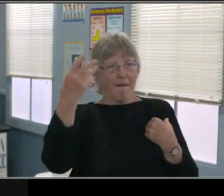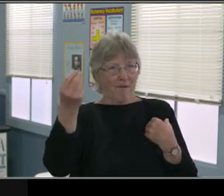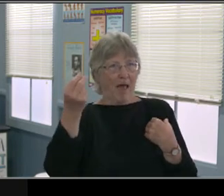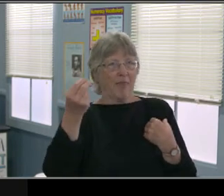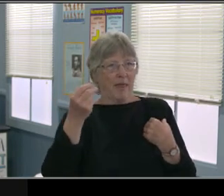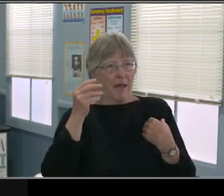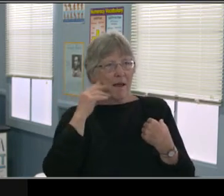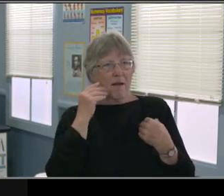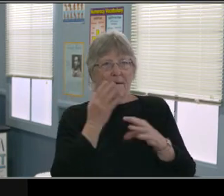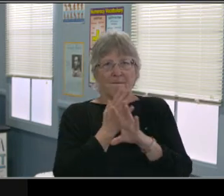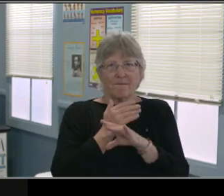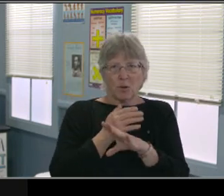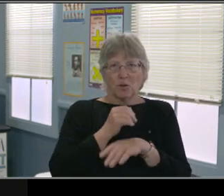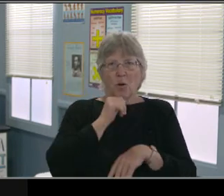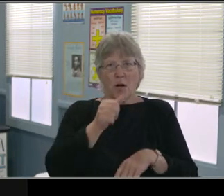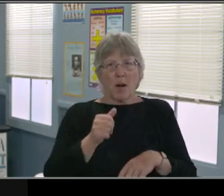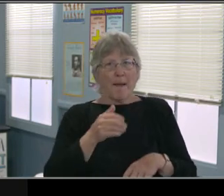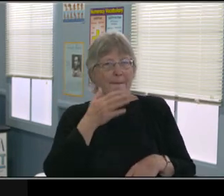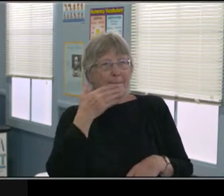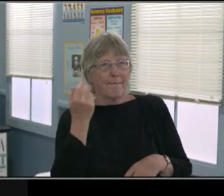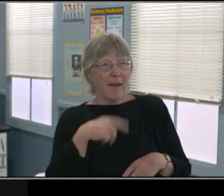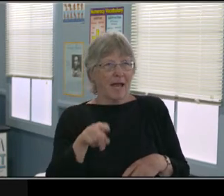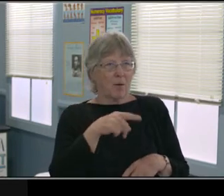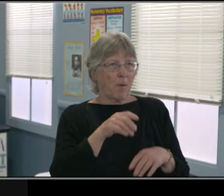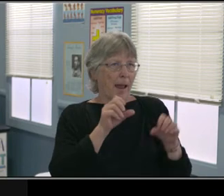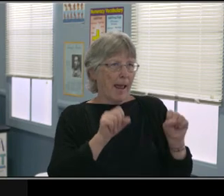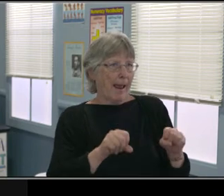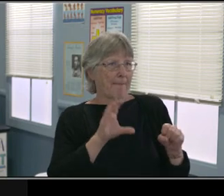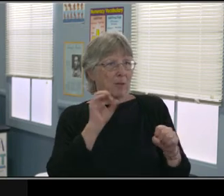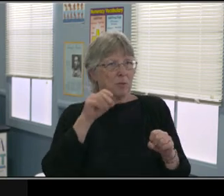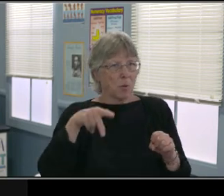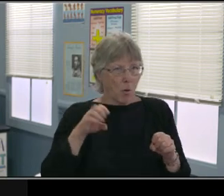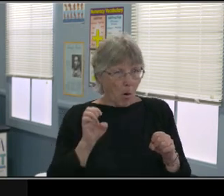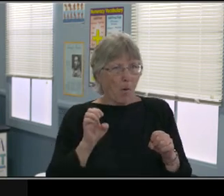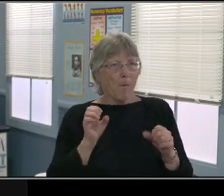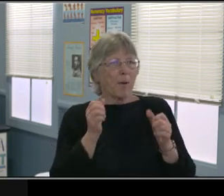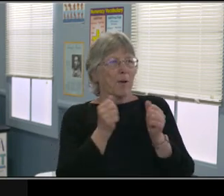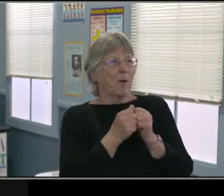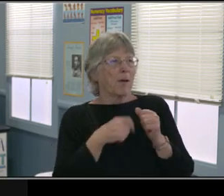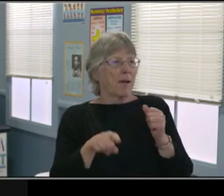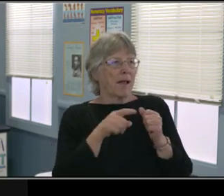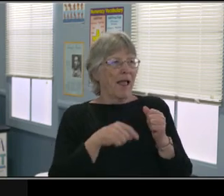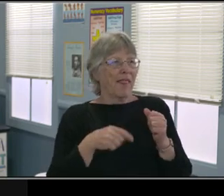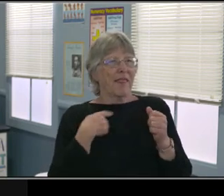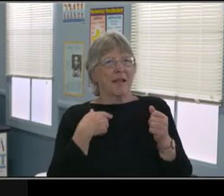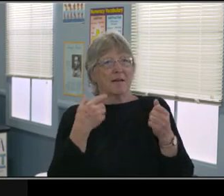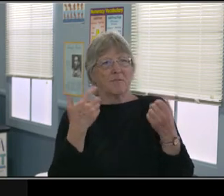of everything that's happening, just like we would if the children were in an actual classroom.